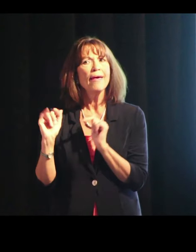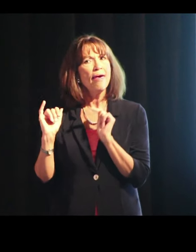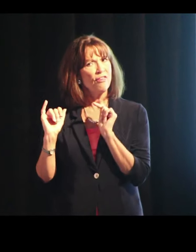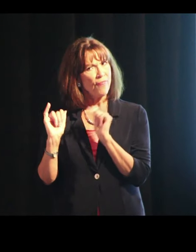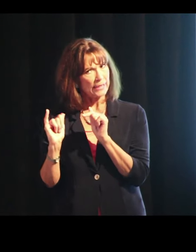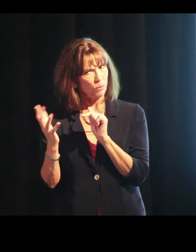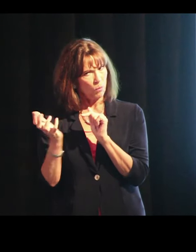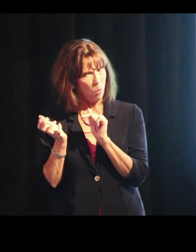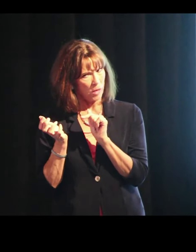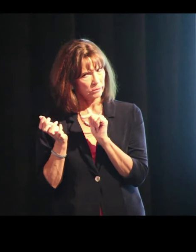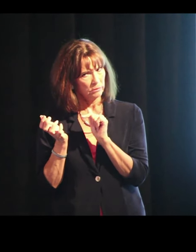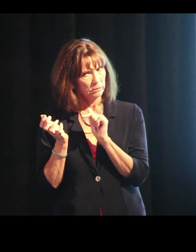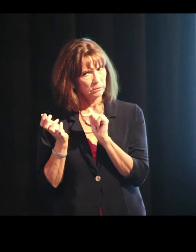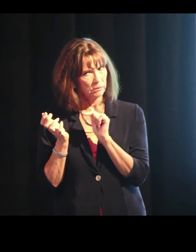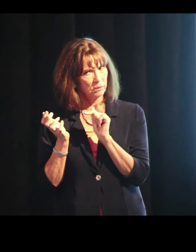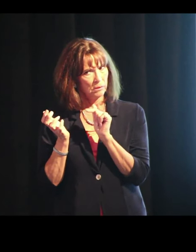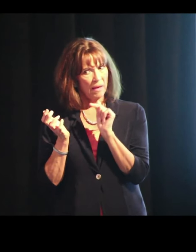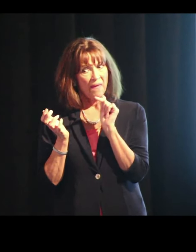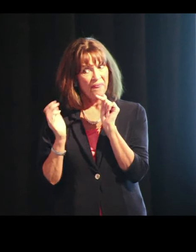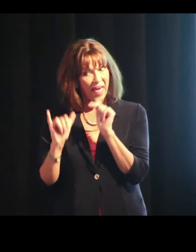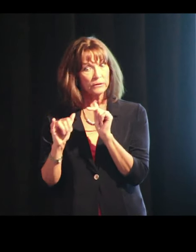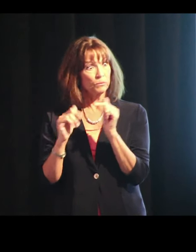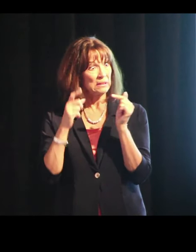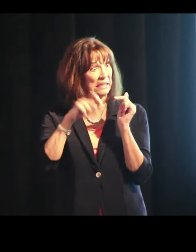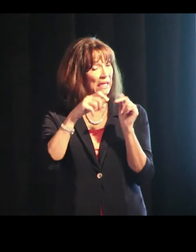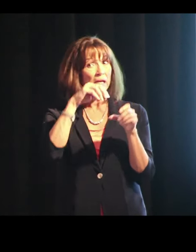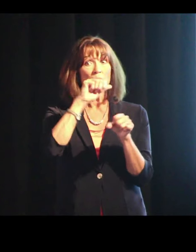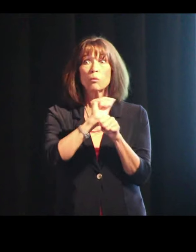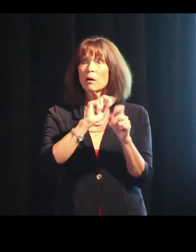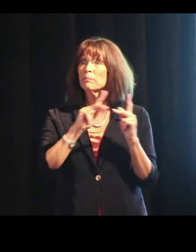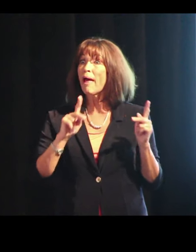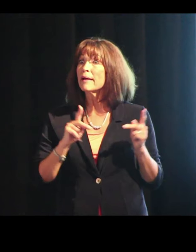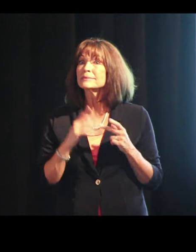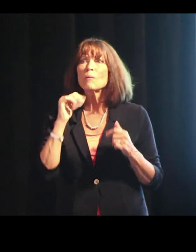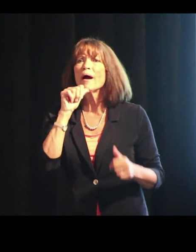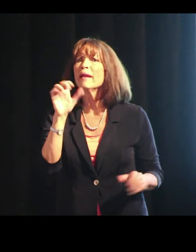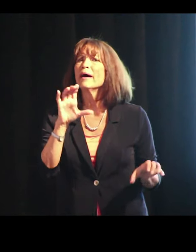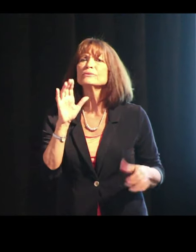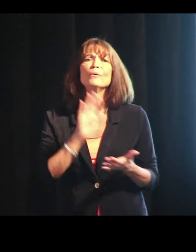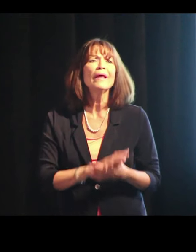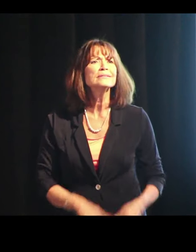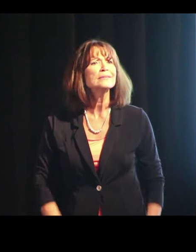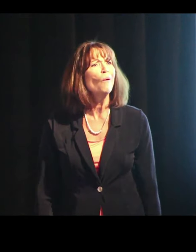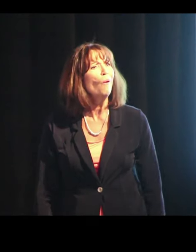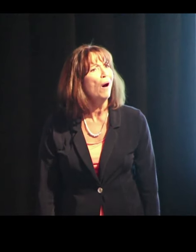That's what we want. That's what's needed in the workplace. So why not do it at school?